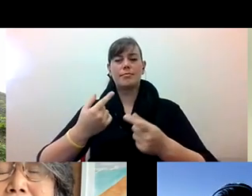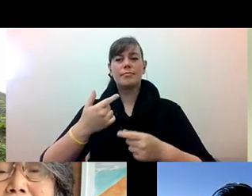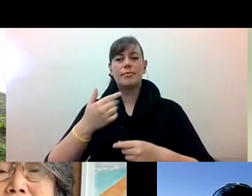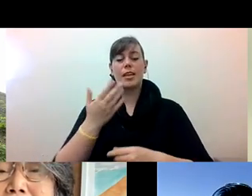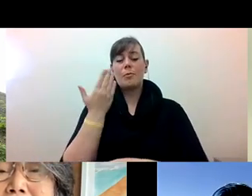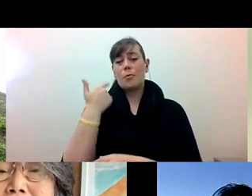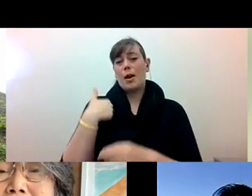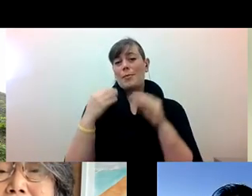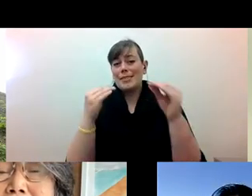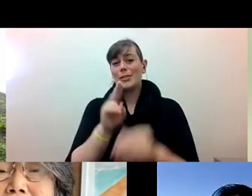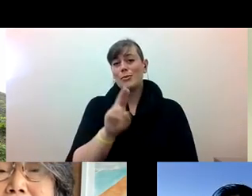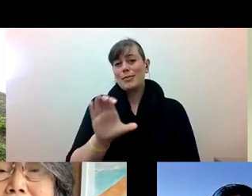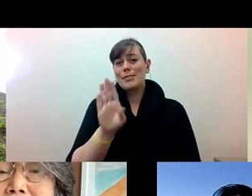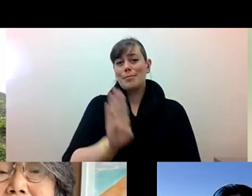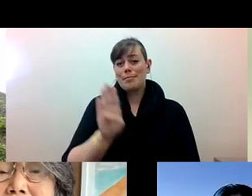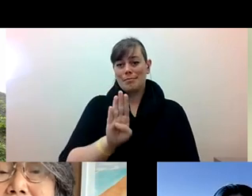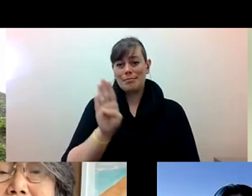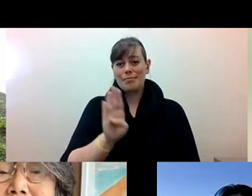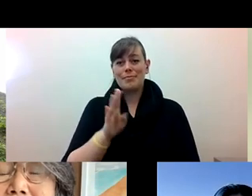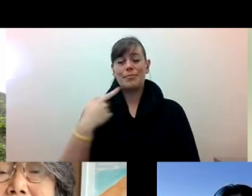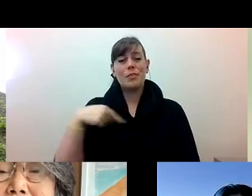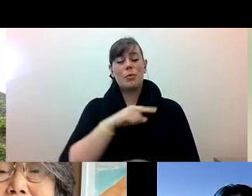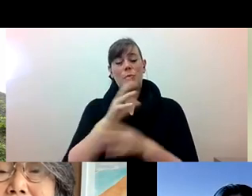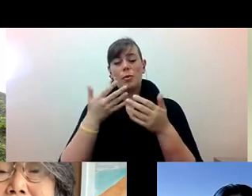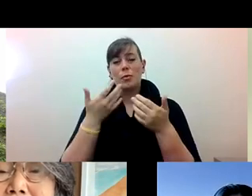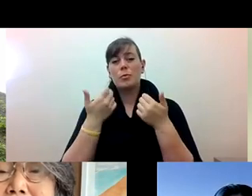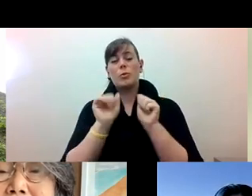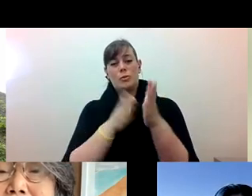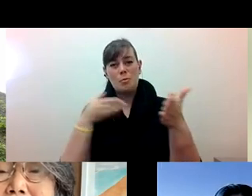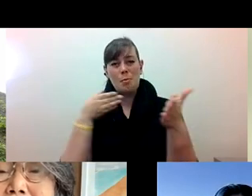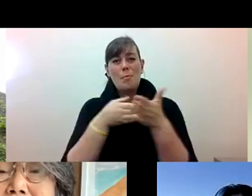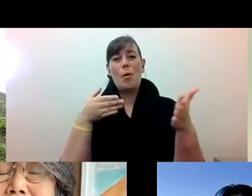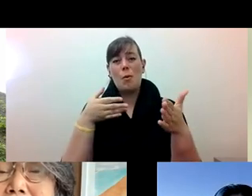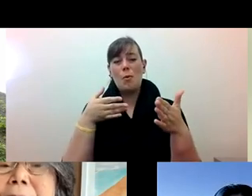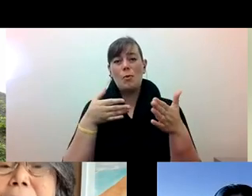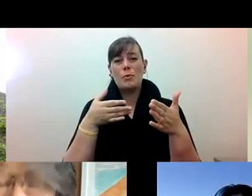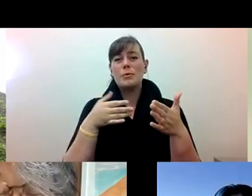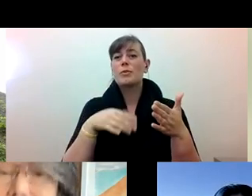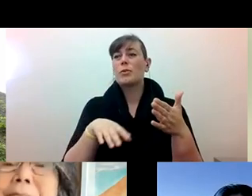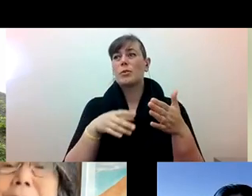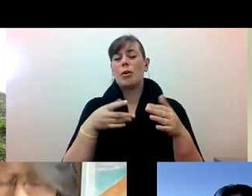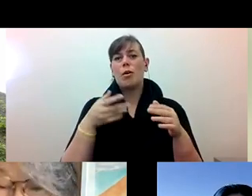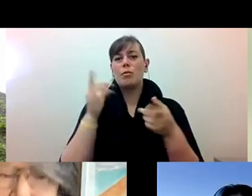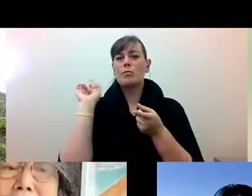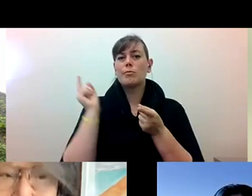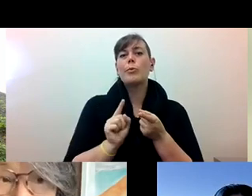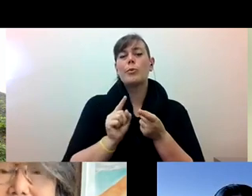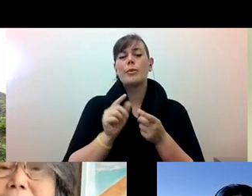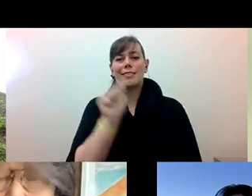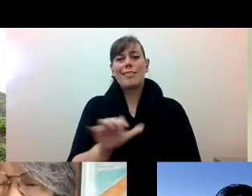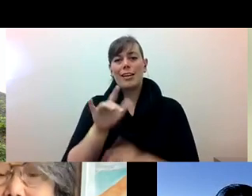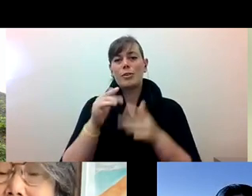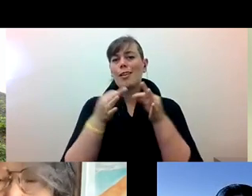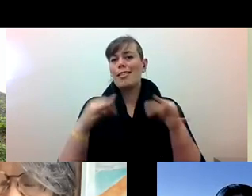Katherine Lee: teaching at Berkeley, you know, we were... we were fighting against cuts to Asian languages on campus and one of the demands of